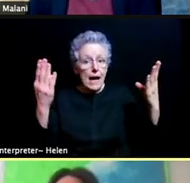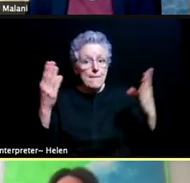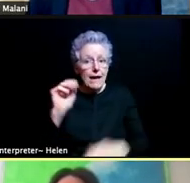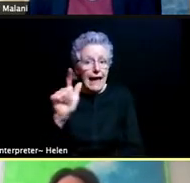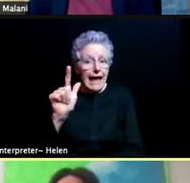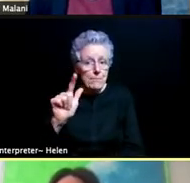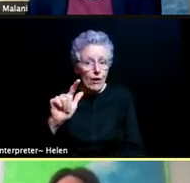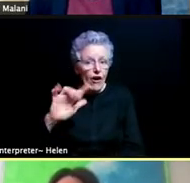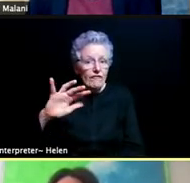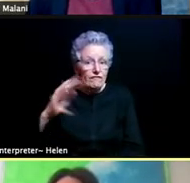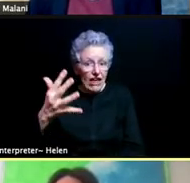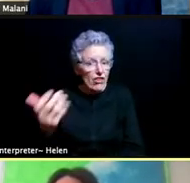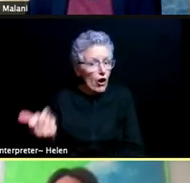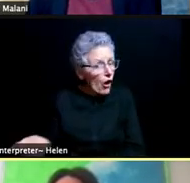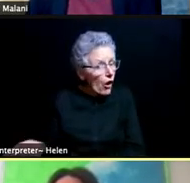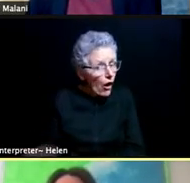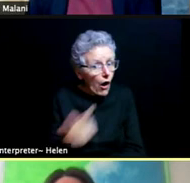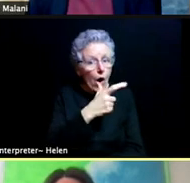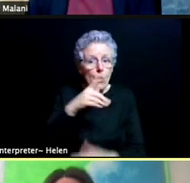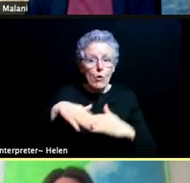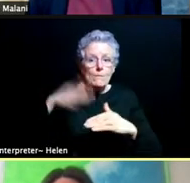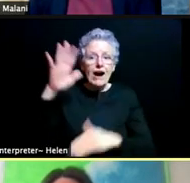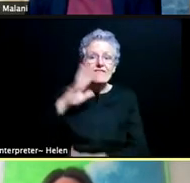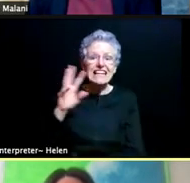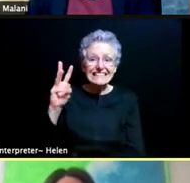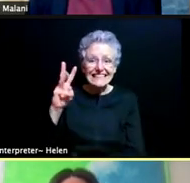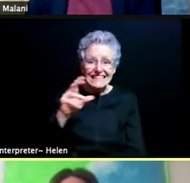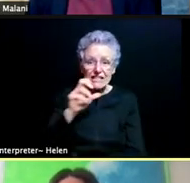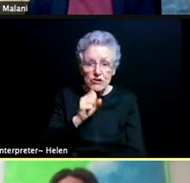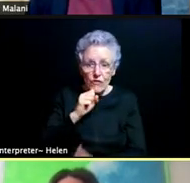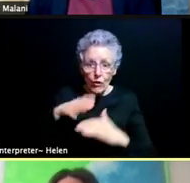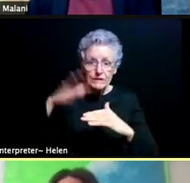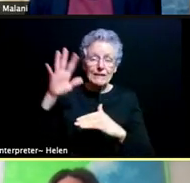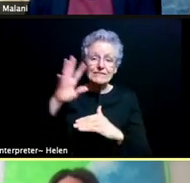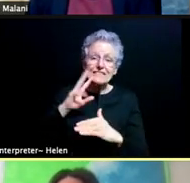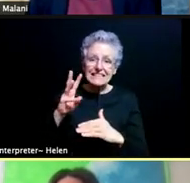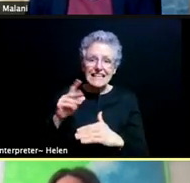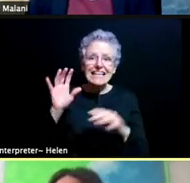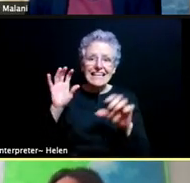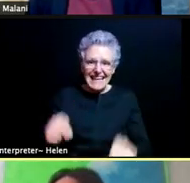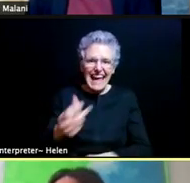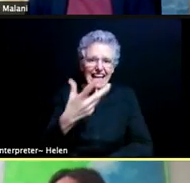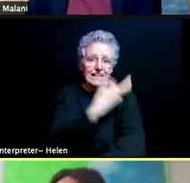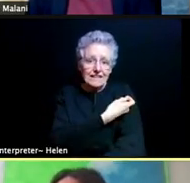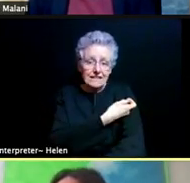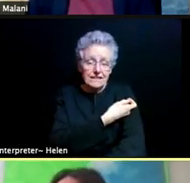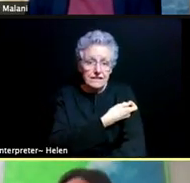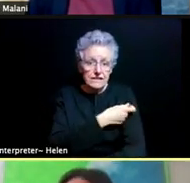So all adults 16 and up will be eligible. Eligibility doesn't necessarily translate to vaccine supply.